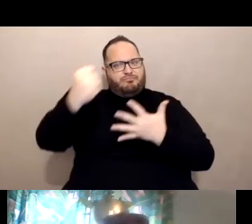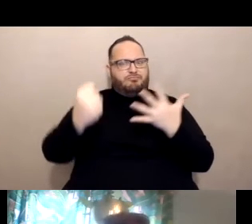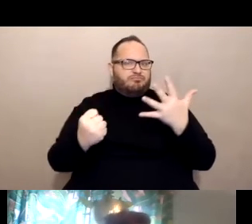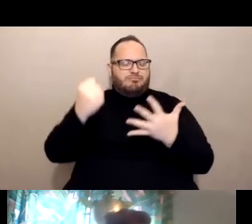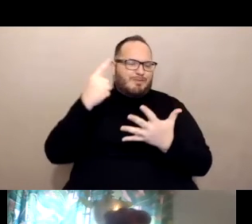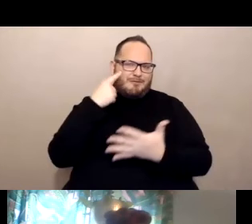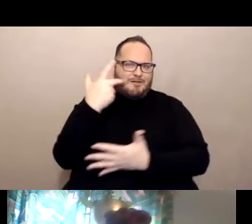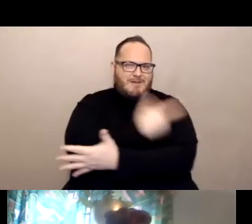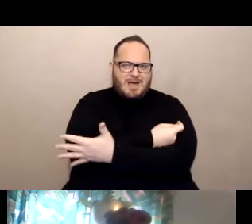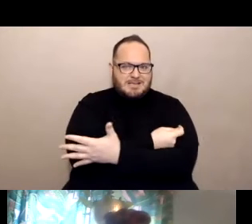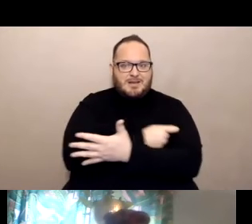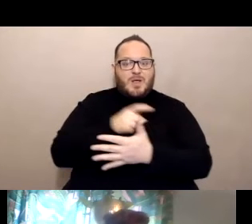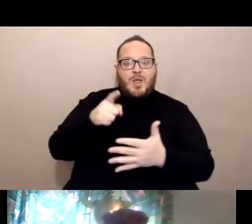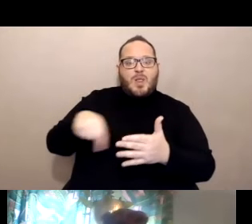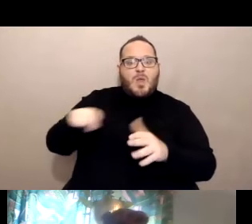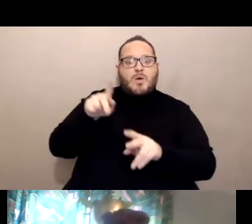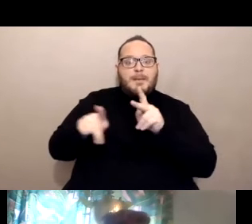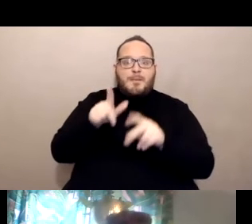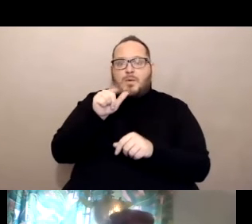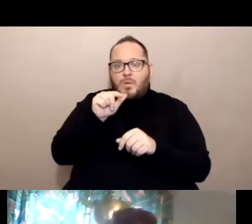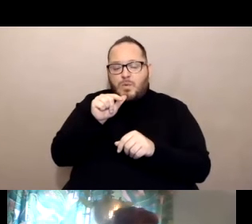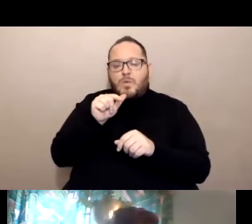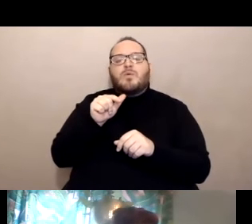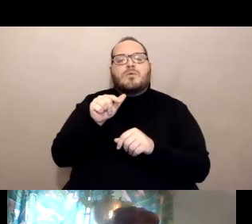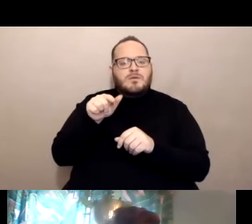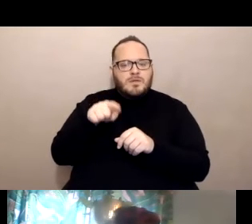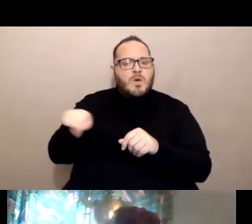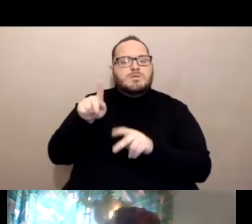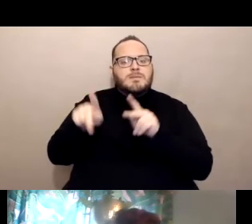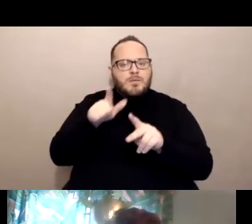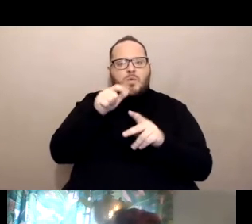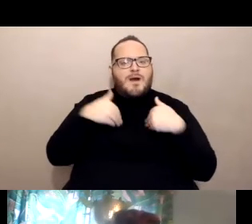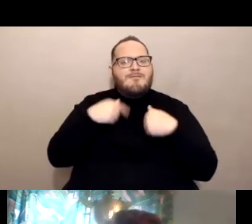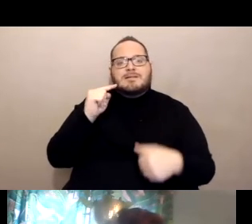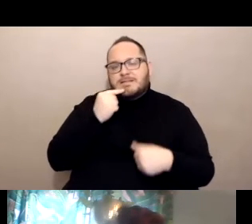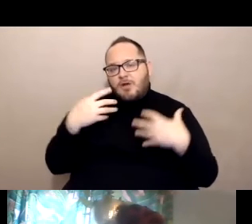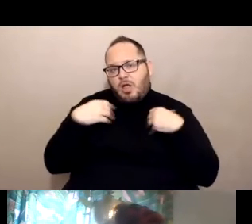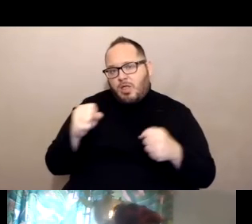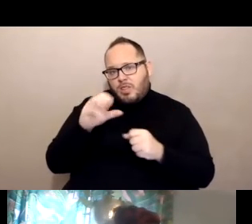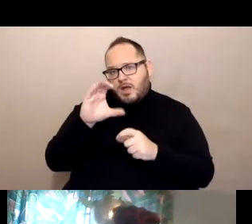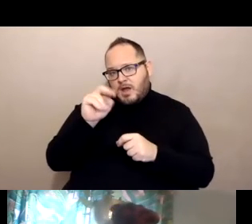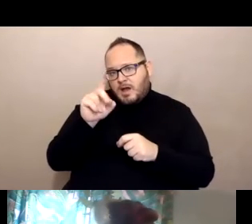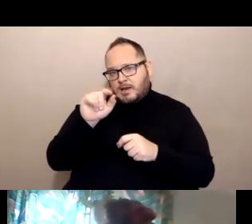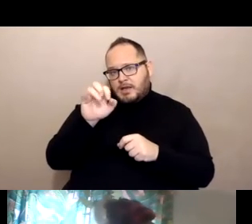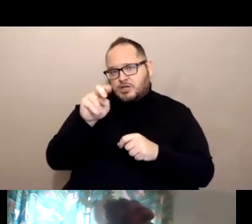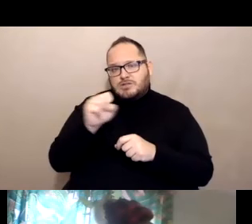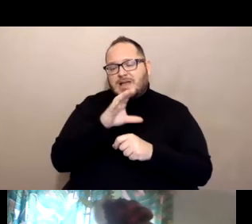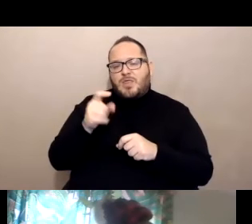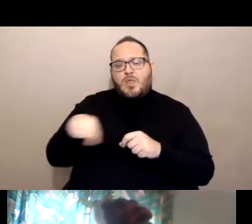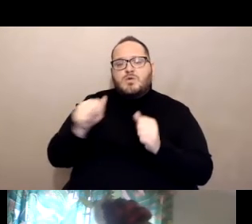and it's folks who are included in the group of severe health conditions and those with disabilities and serious illnesses.